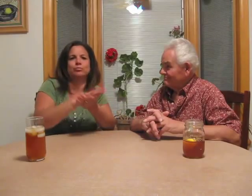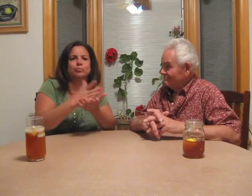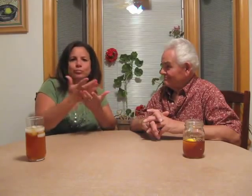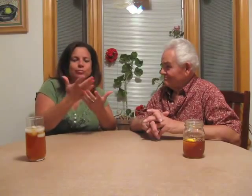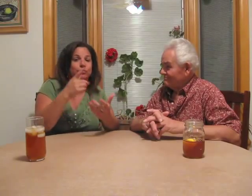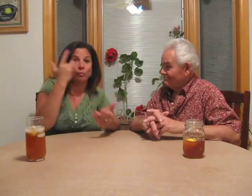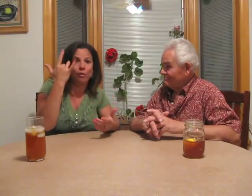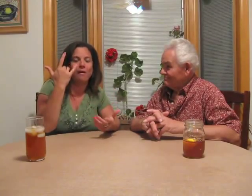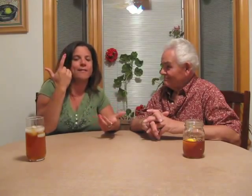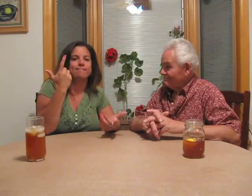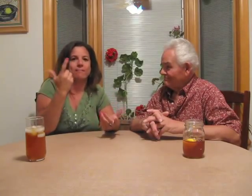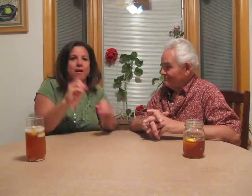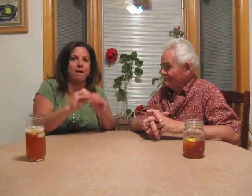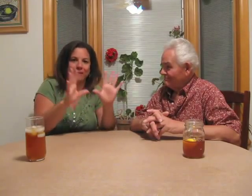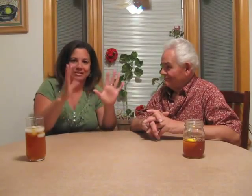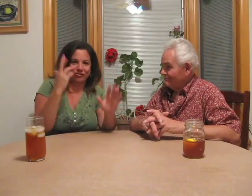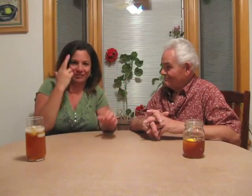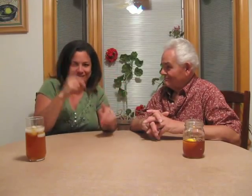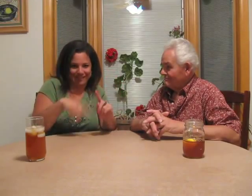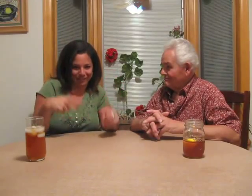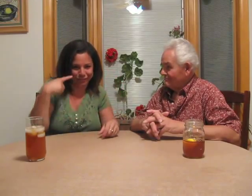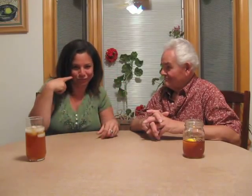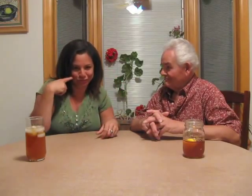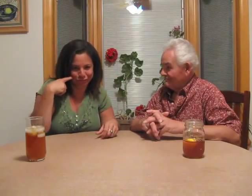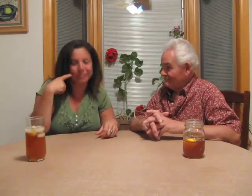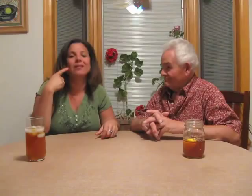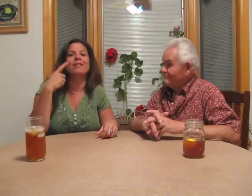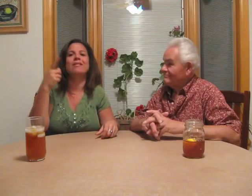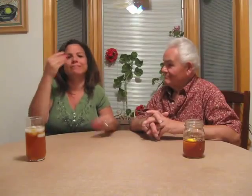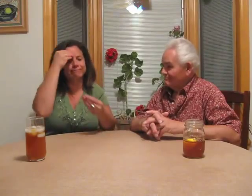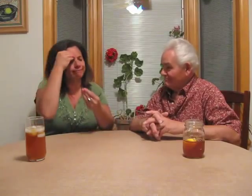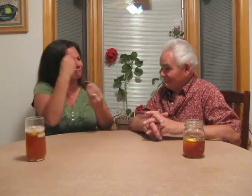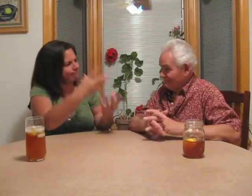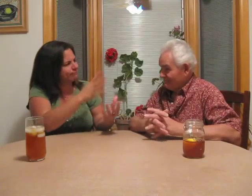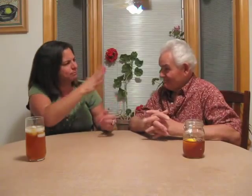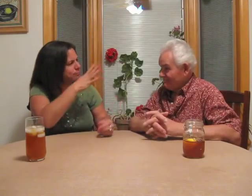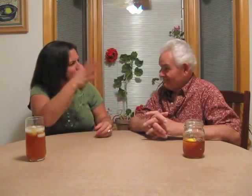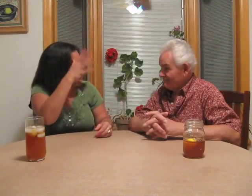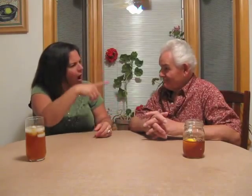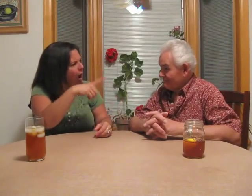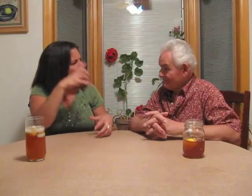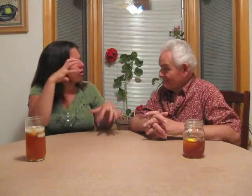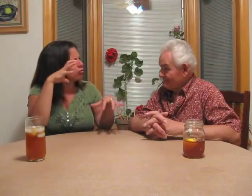Why? Obvious reason was that he could not hear. So they informed your parents and they were shocked.